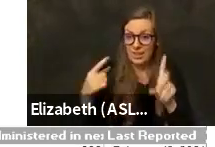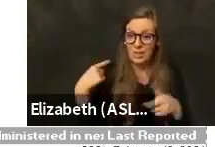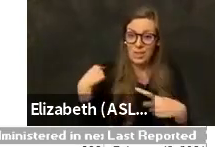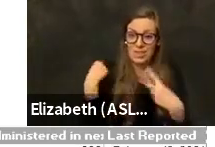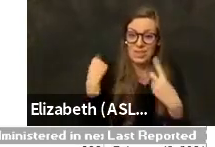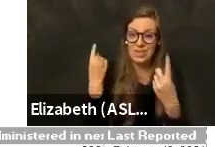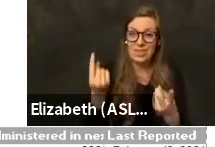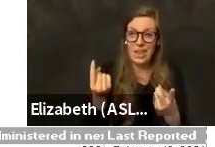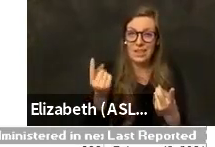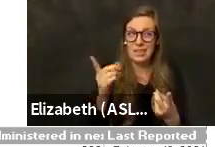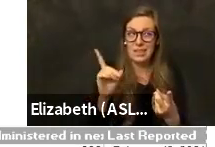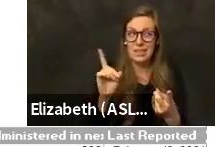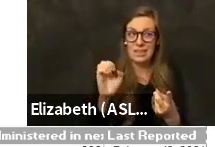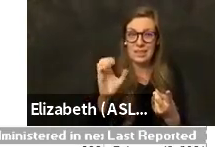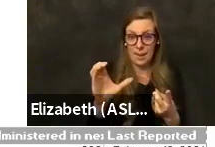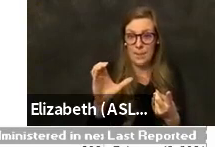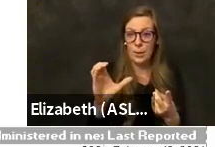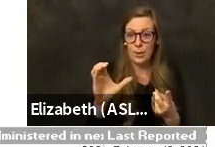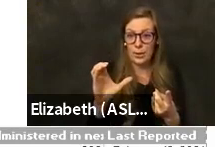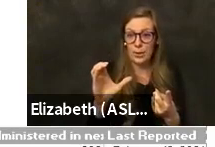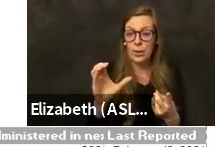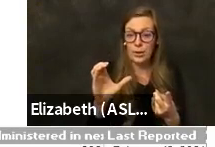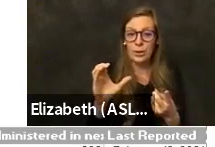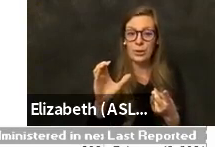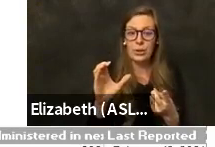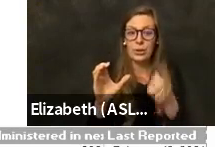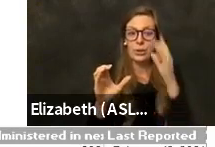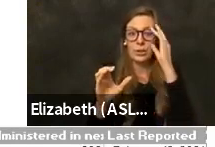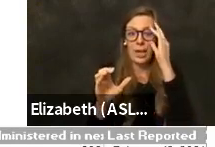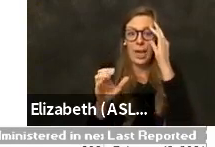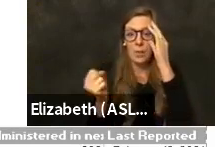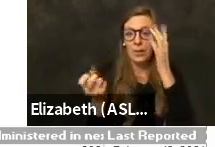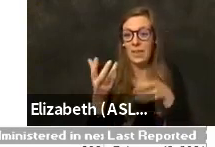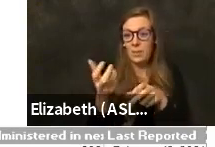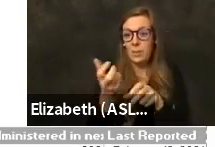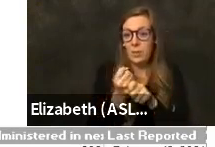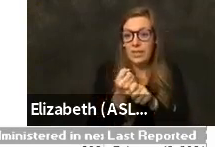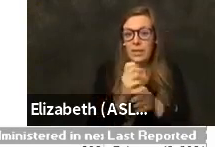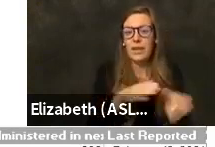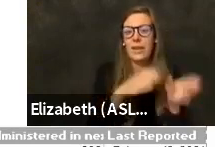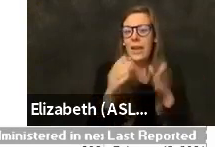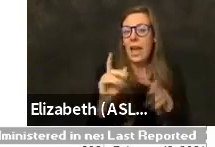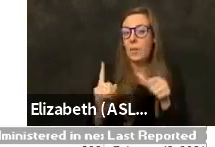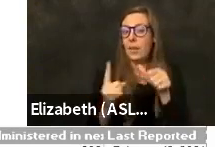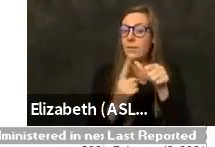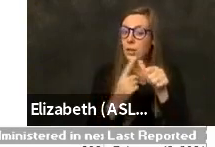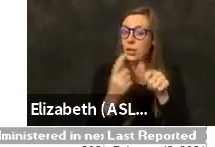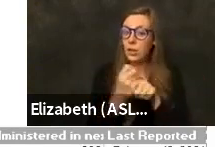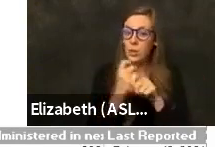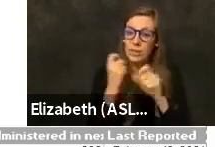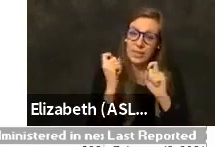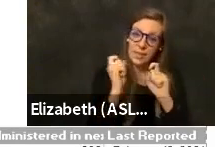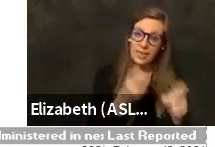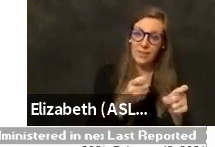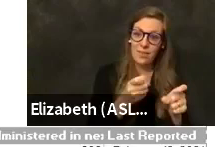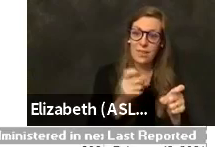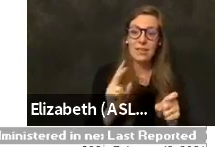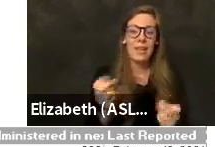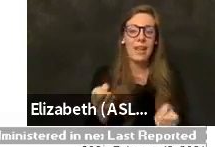December the amount of doses that they've been receiving, how many first doses they've administered, second doses they've administered.